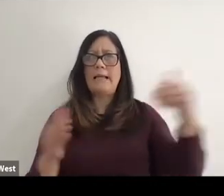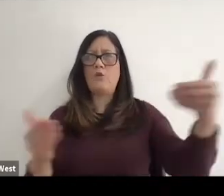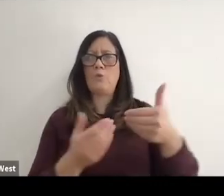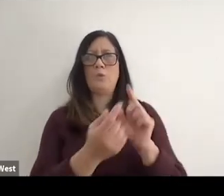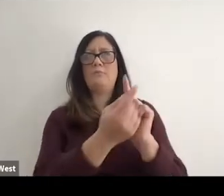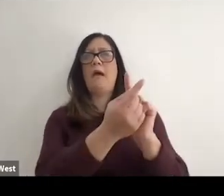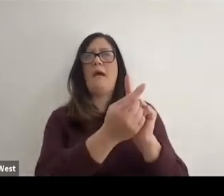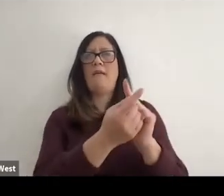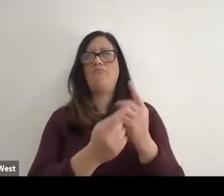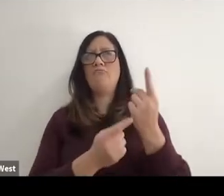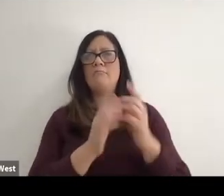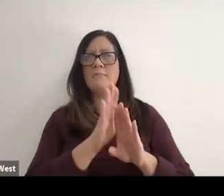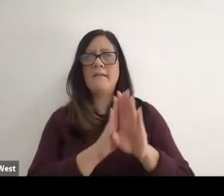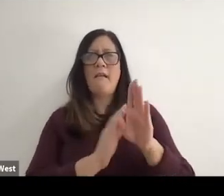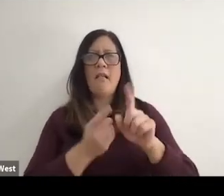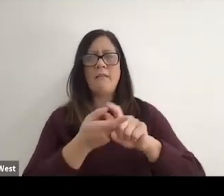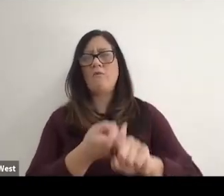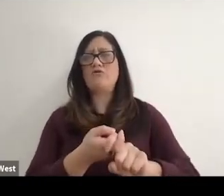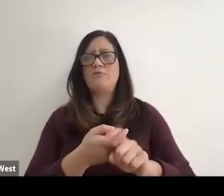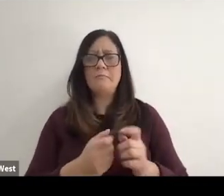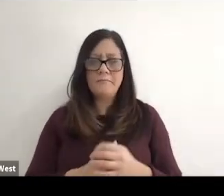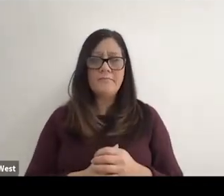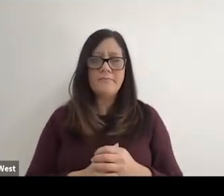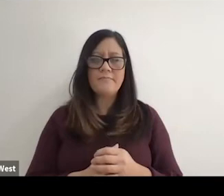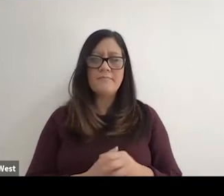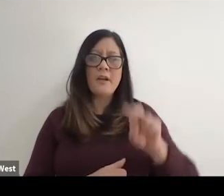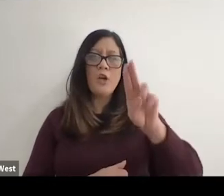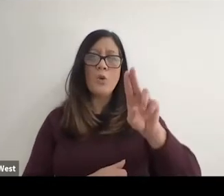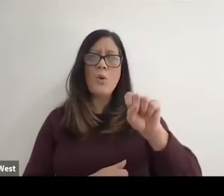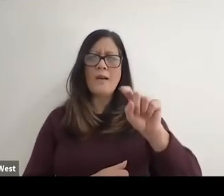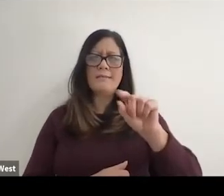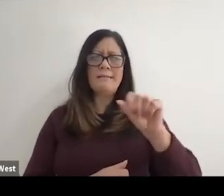We developed this great friendship and and you know the USTA is big organization,